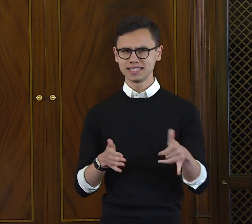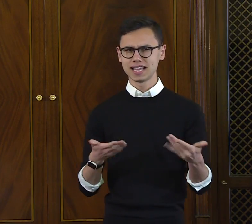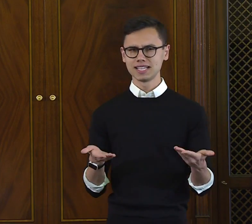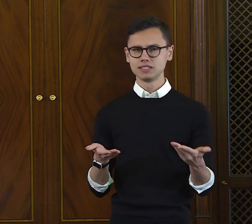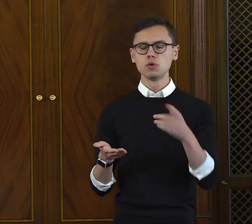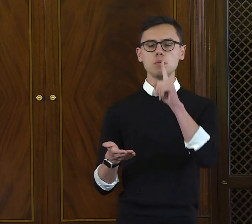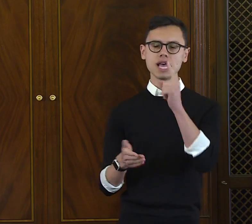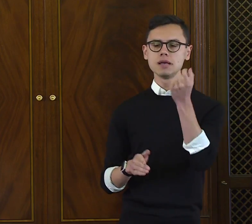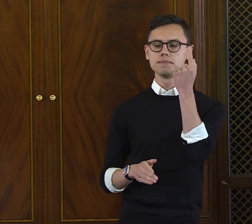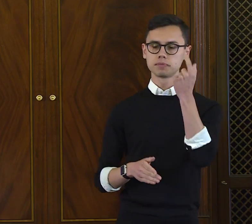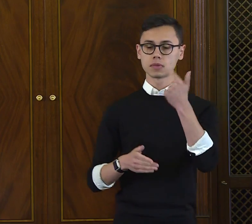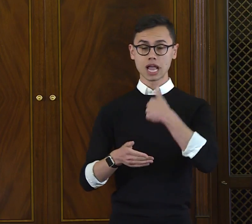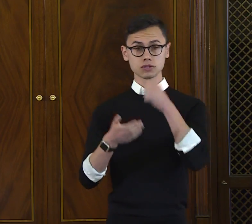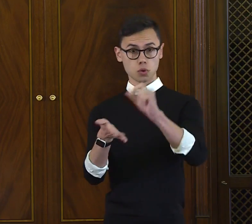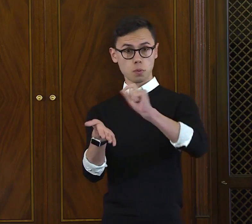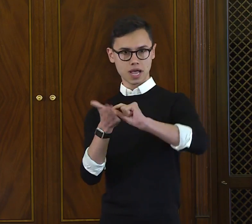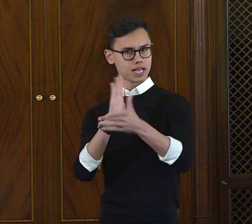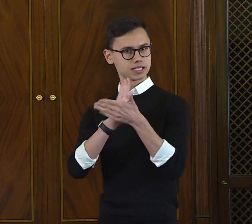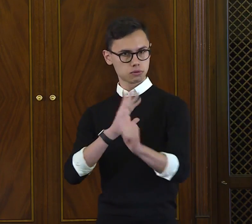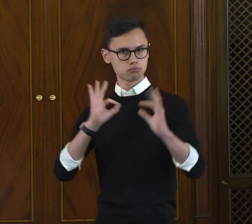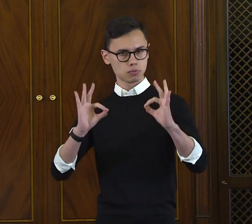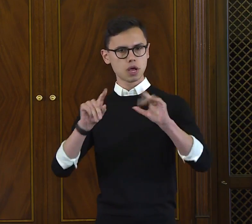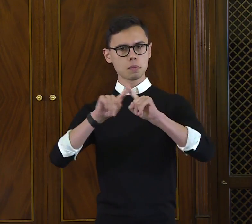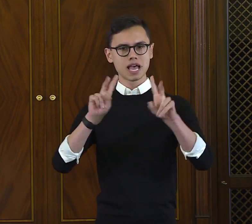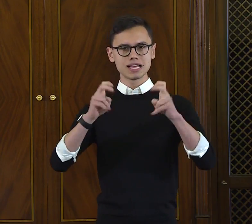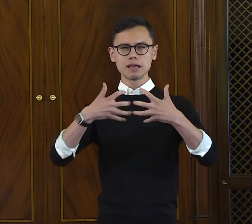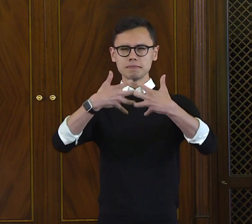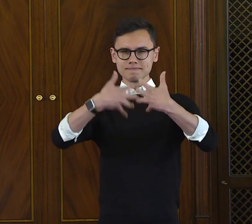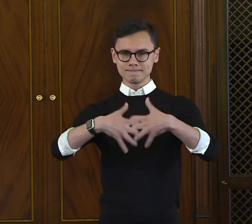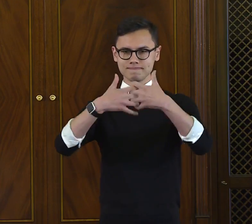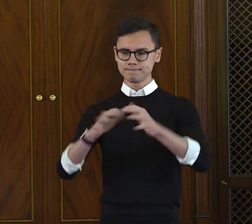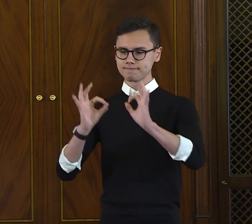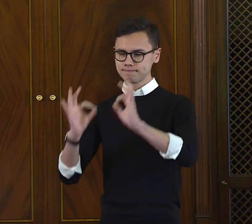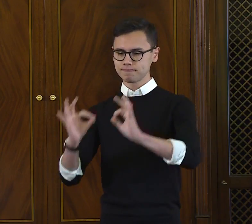and what I mean by this is I was mechanically competent in writing,